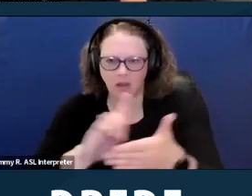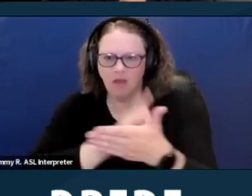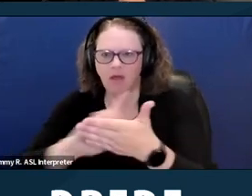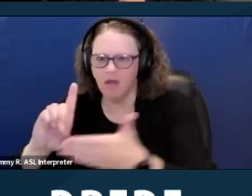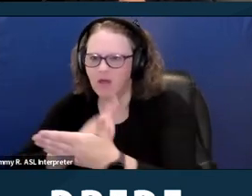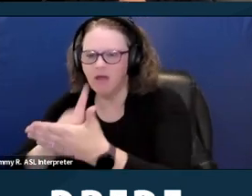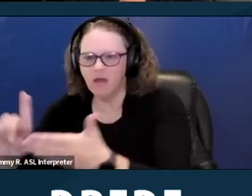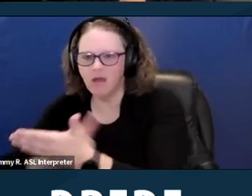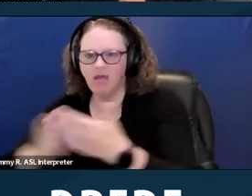Next slide.